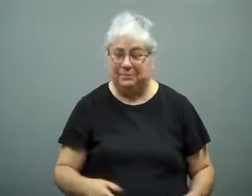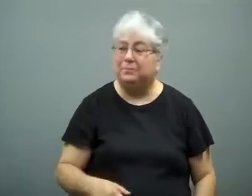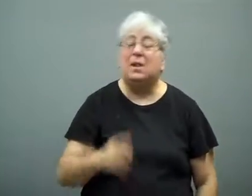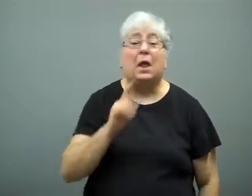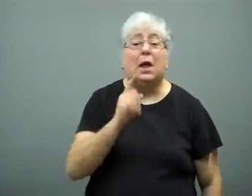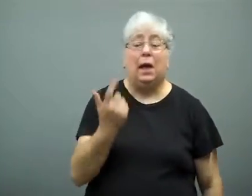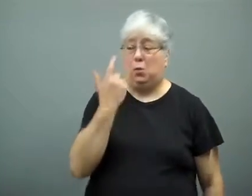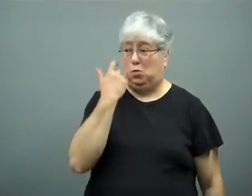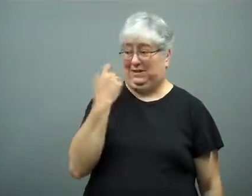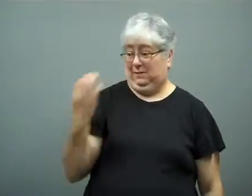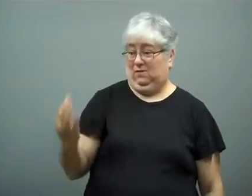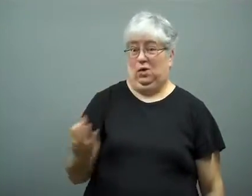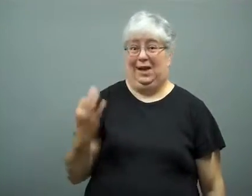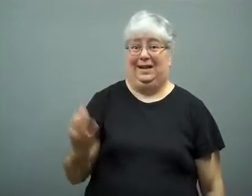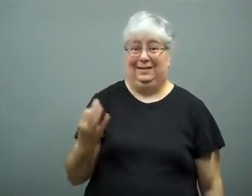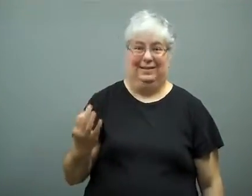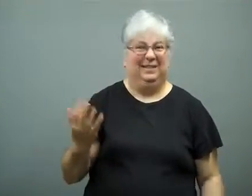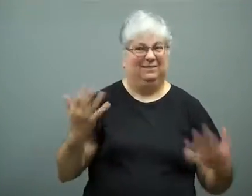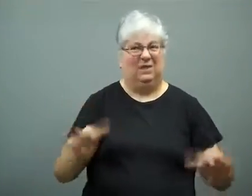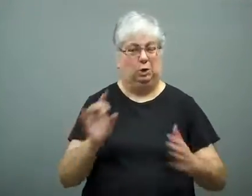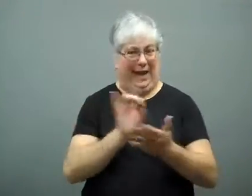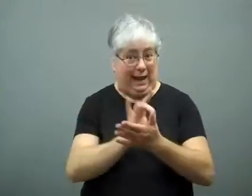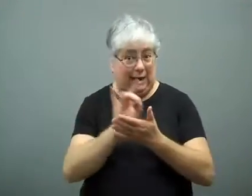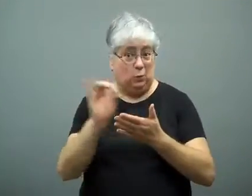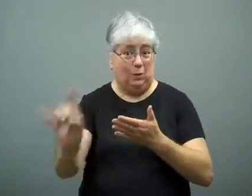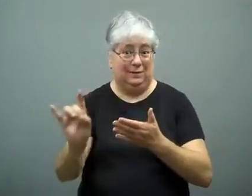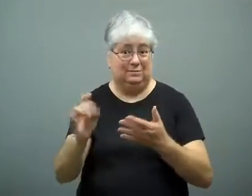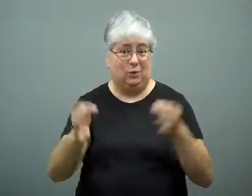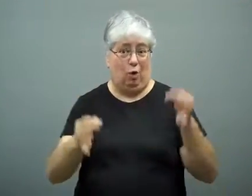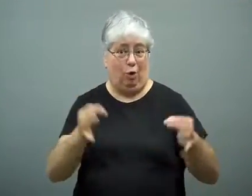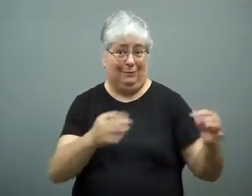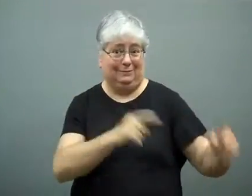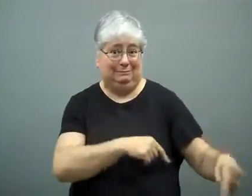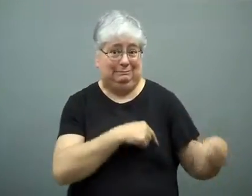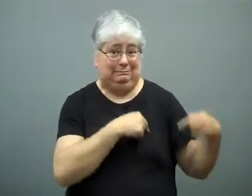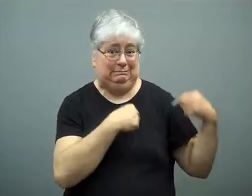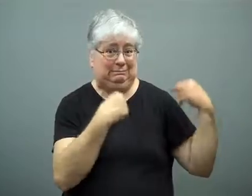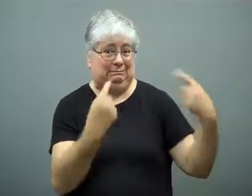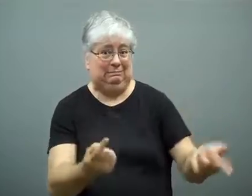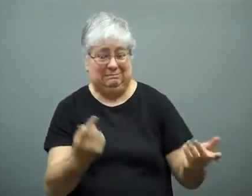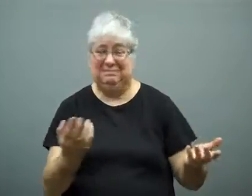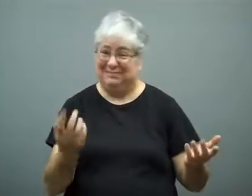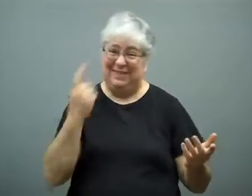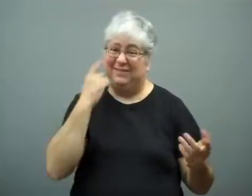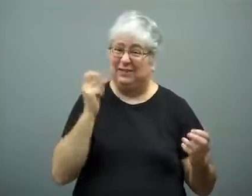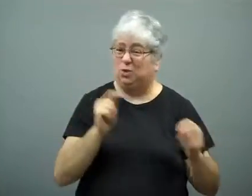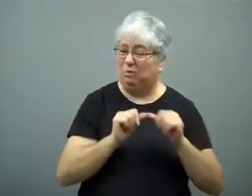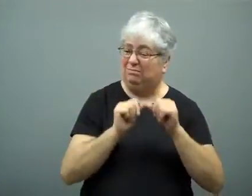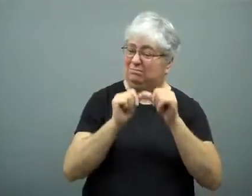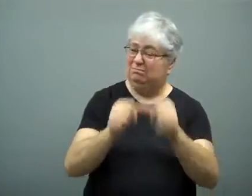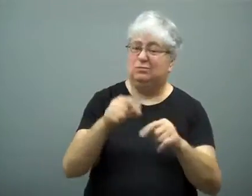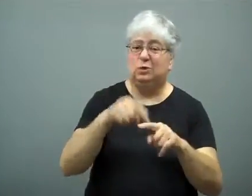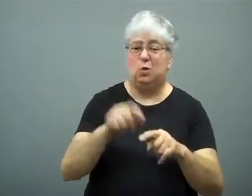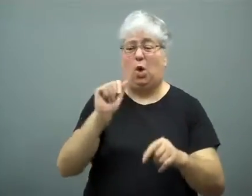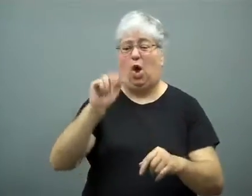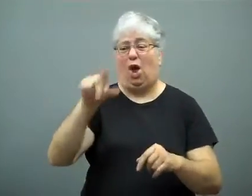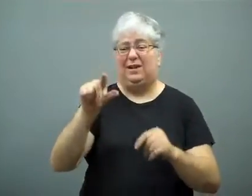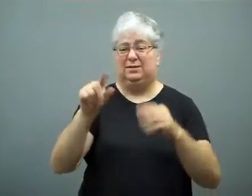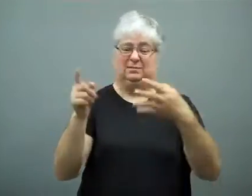Friday, it will have been eight weeks that this court case has been ongoing.